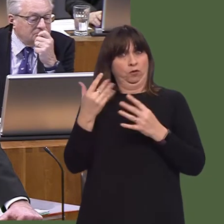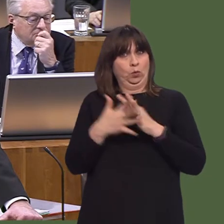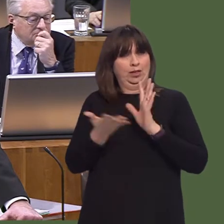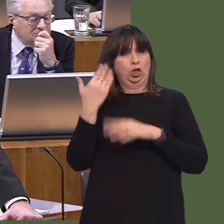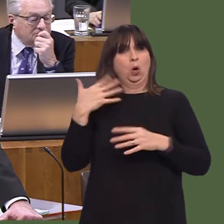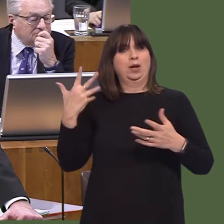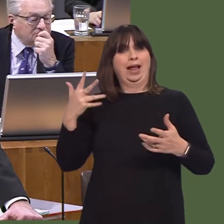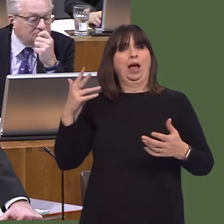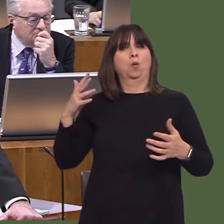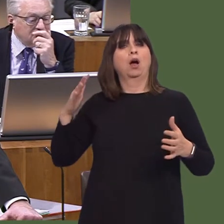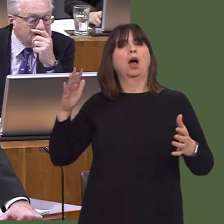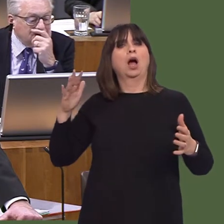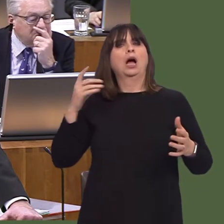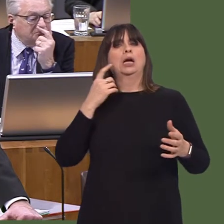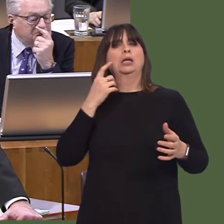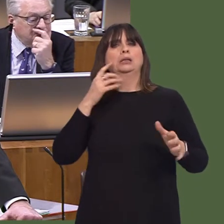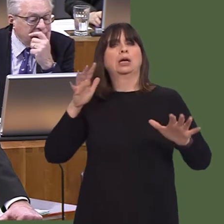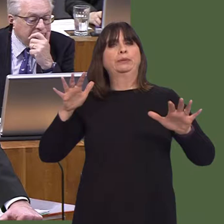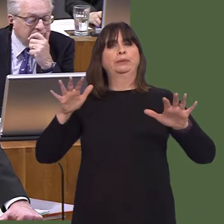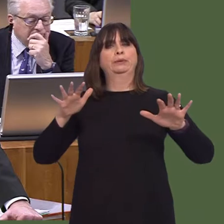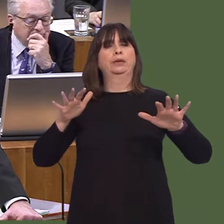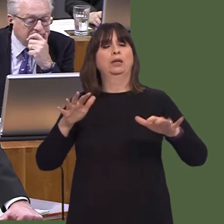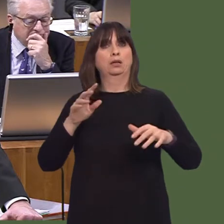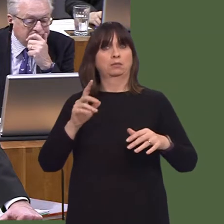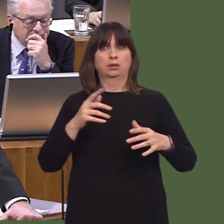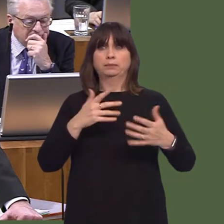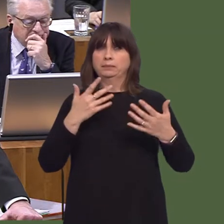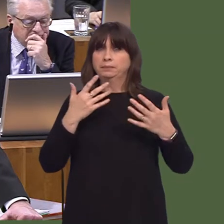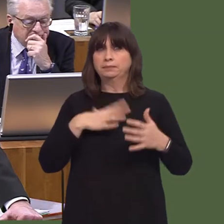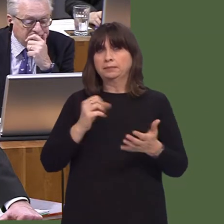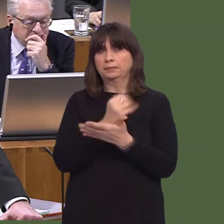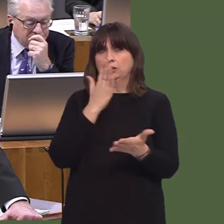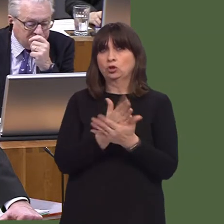local authorities fail to work together effectively: patients forced to stay in hospital far longer